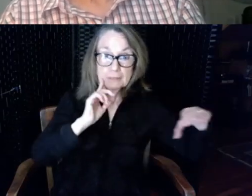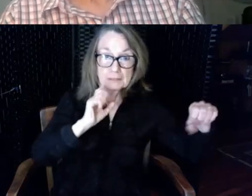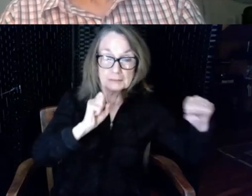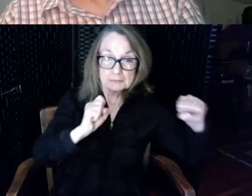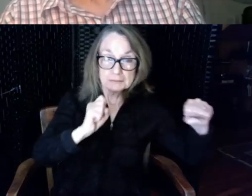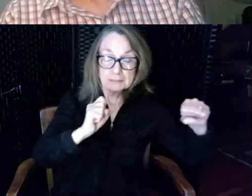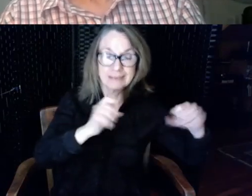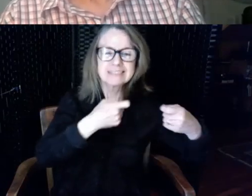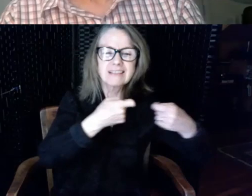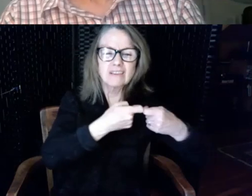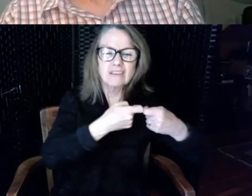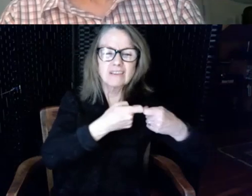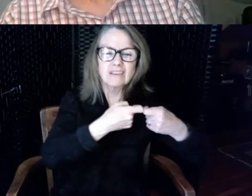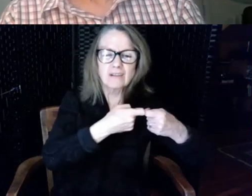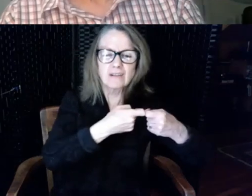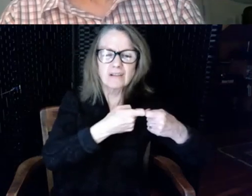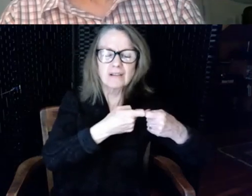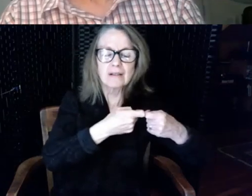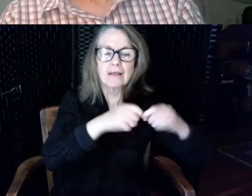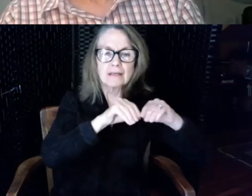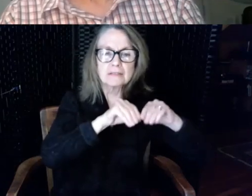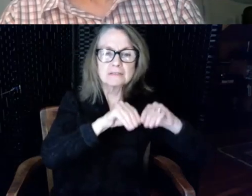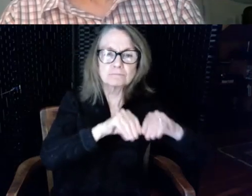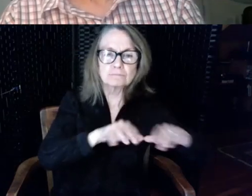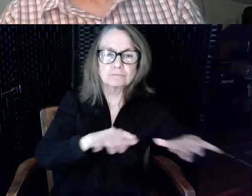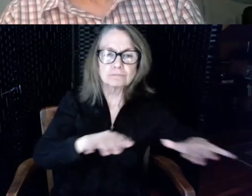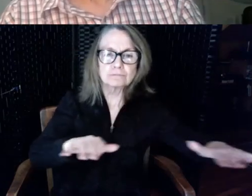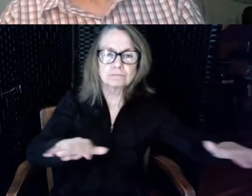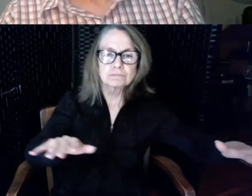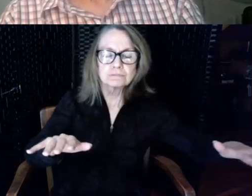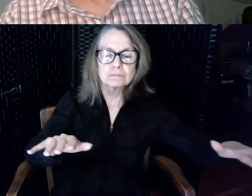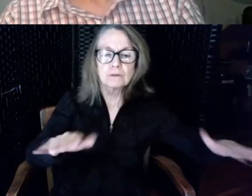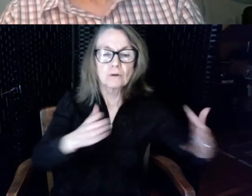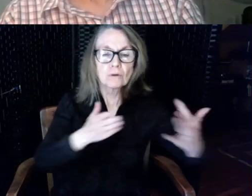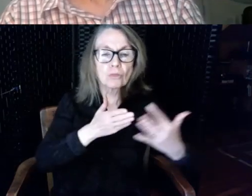which is sent around copper wire which surrounds the